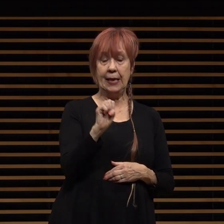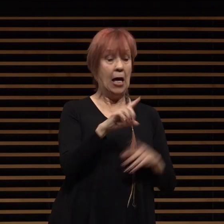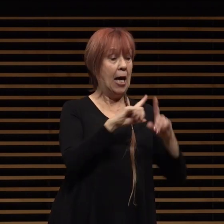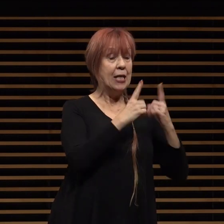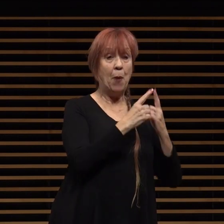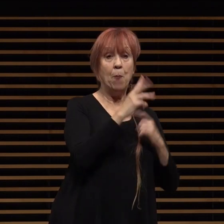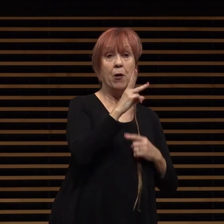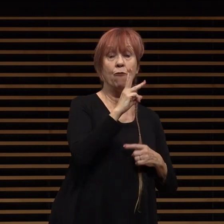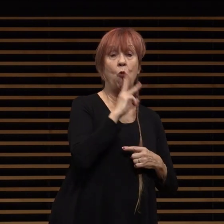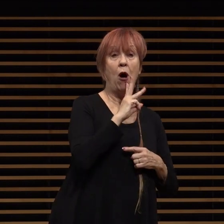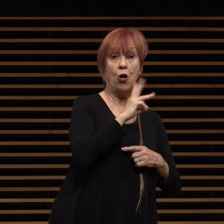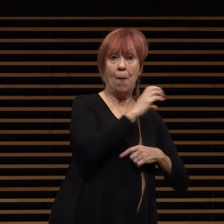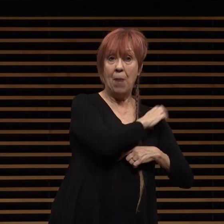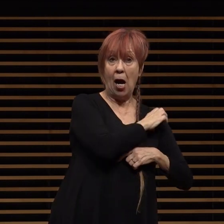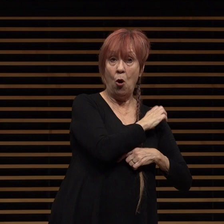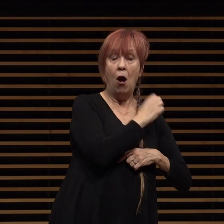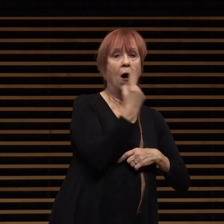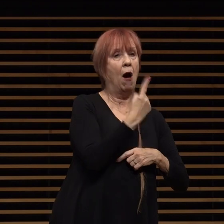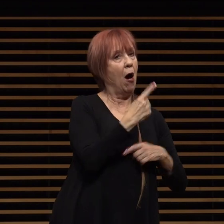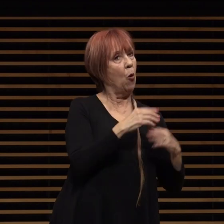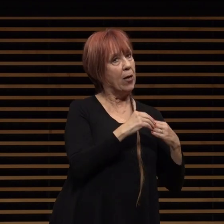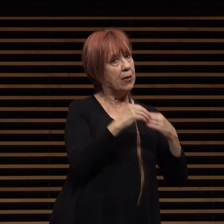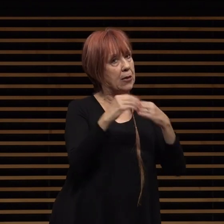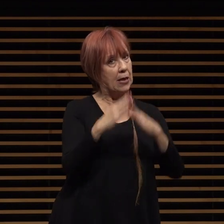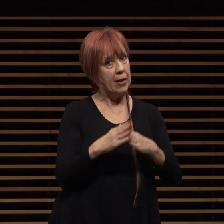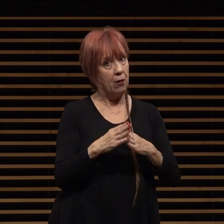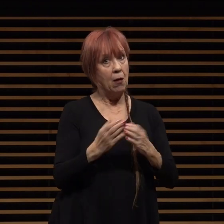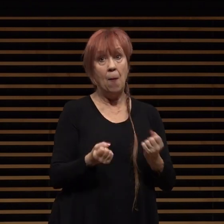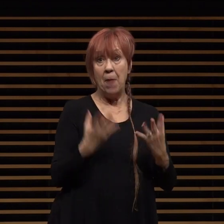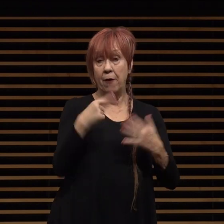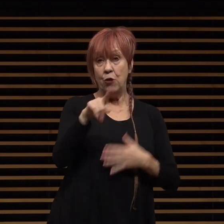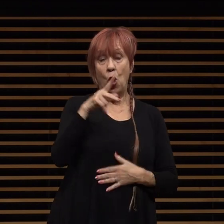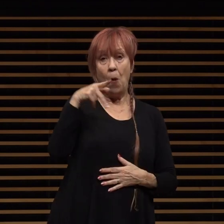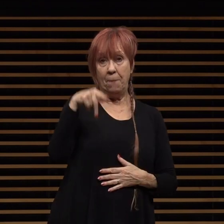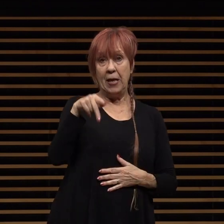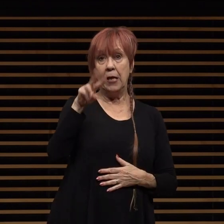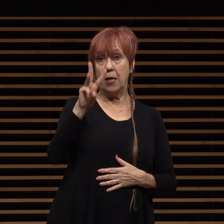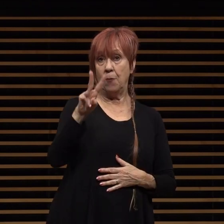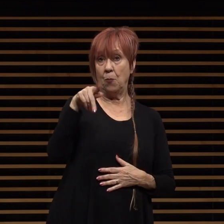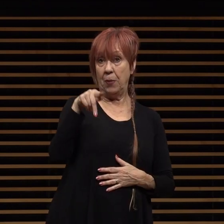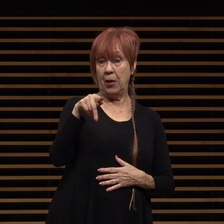has always been a leader and as many of